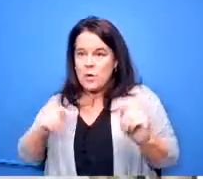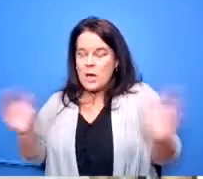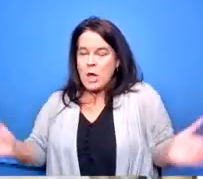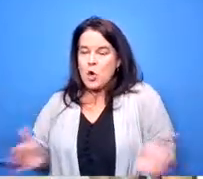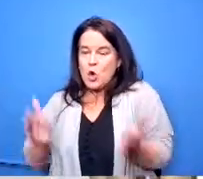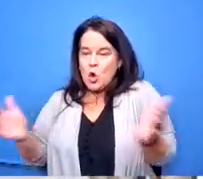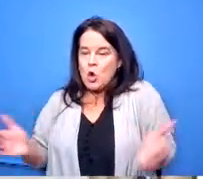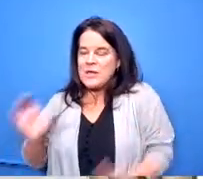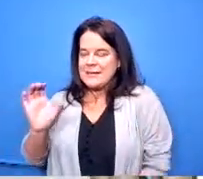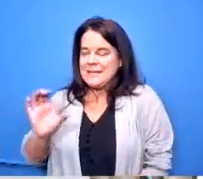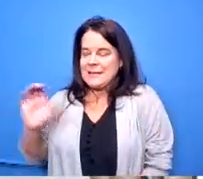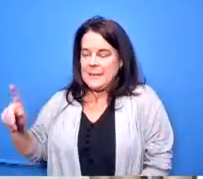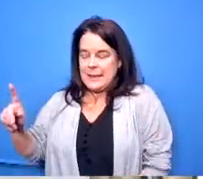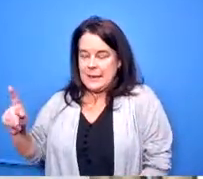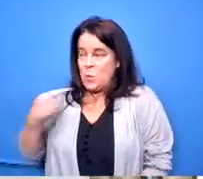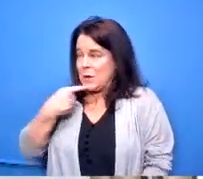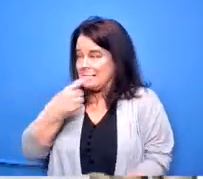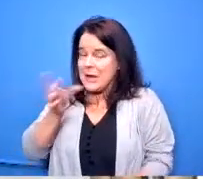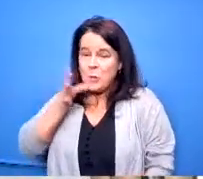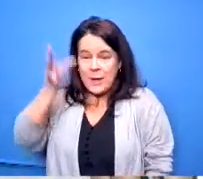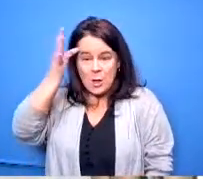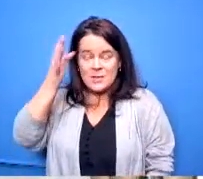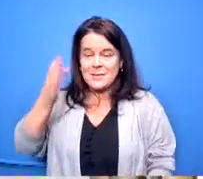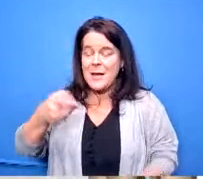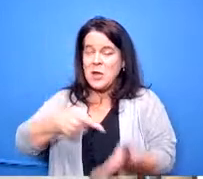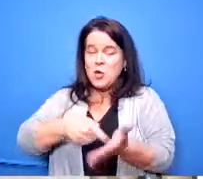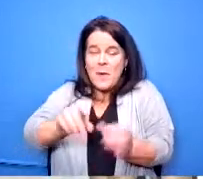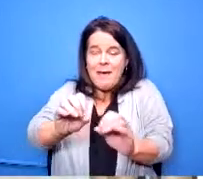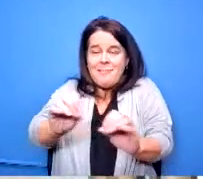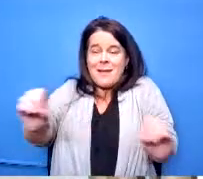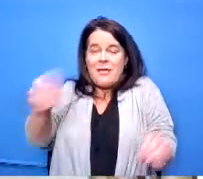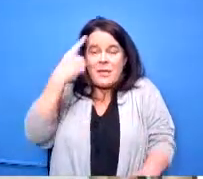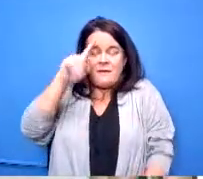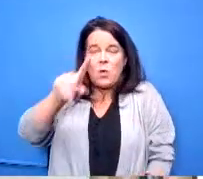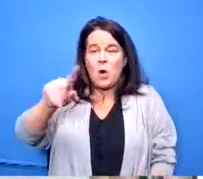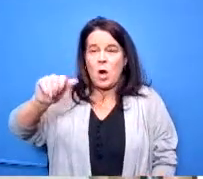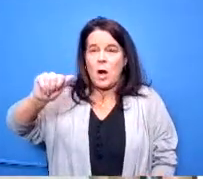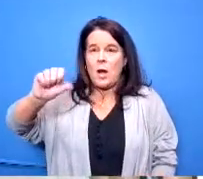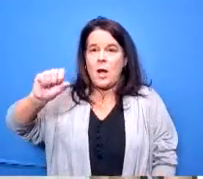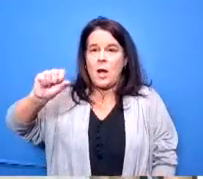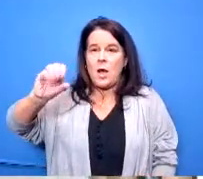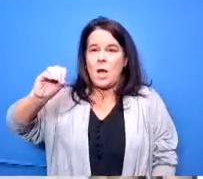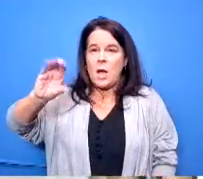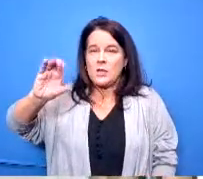it is a free associate's degree if you will just please work with your student have them signed